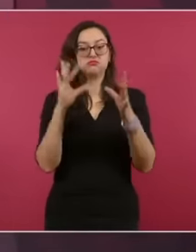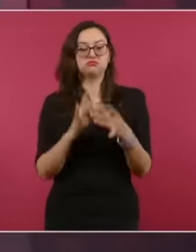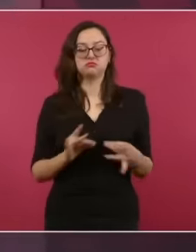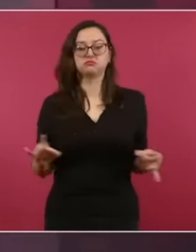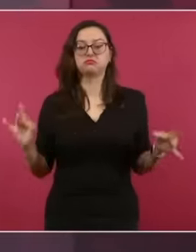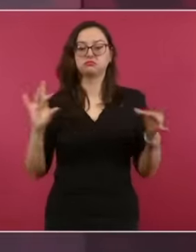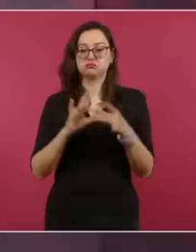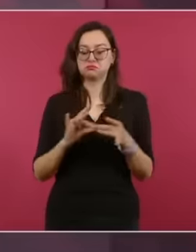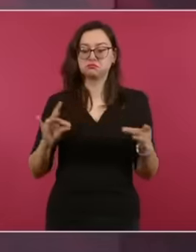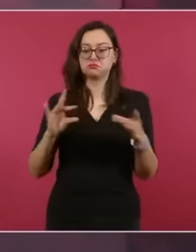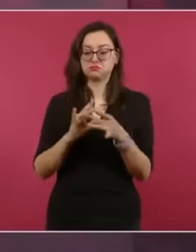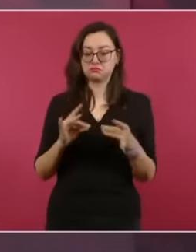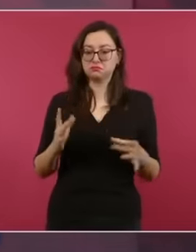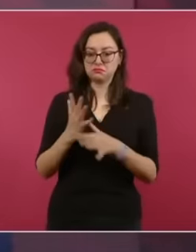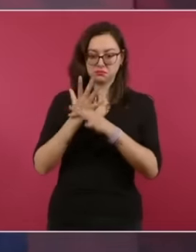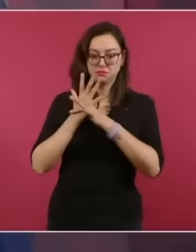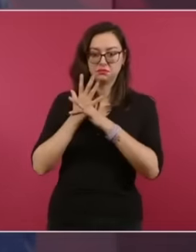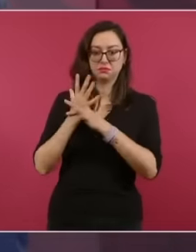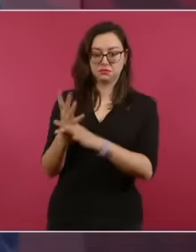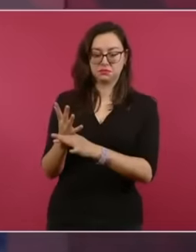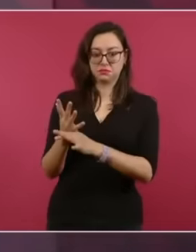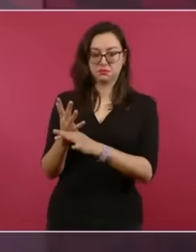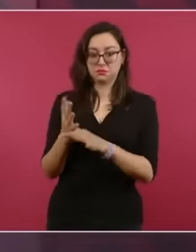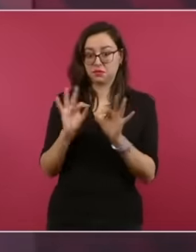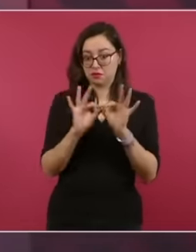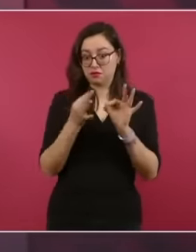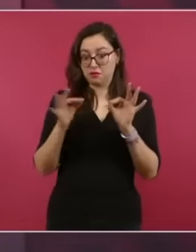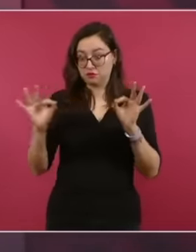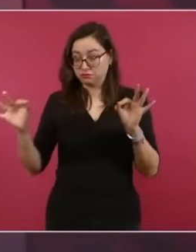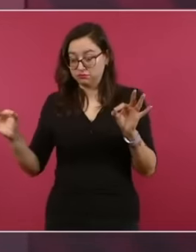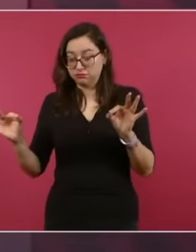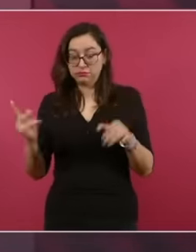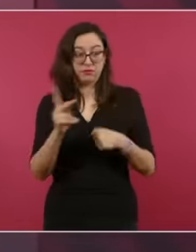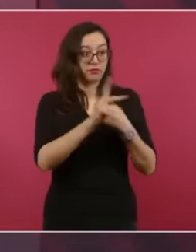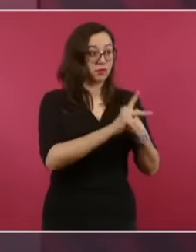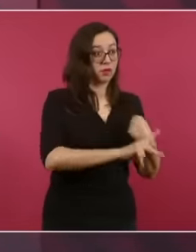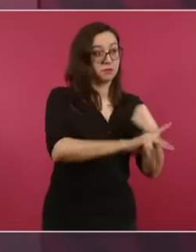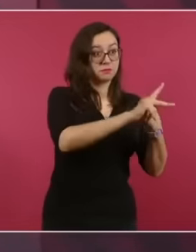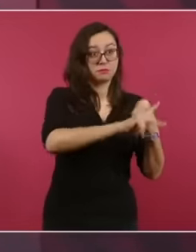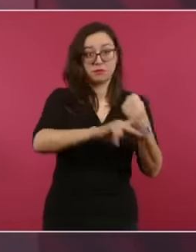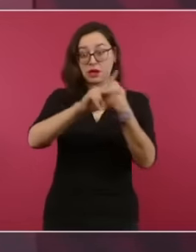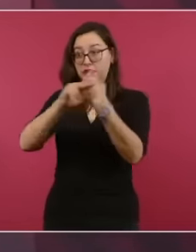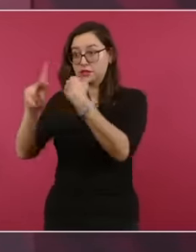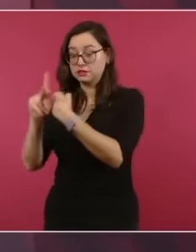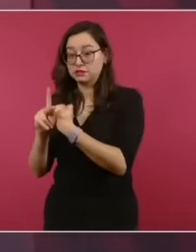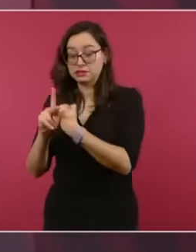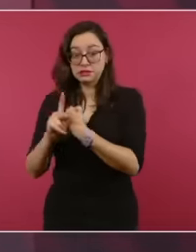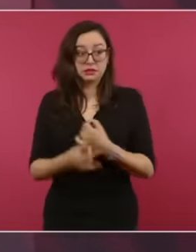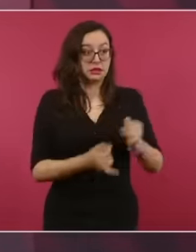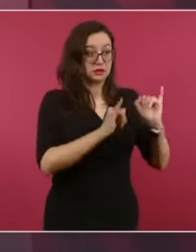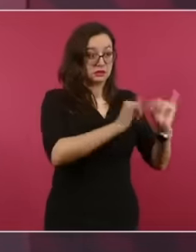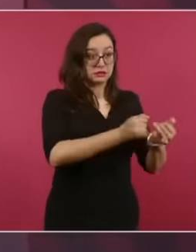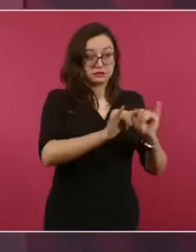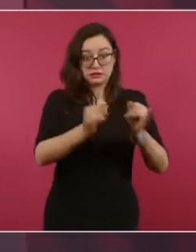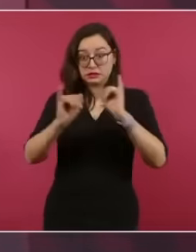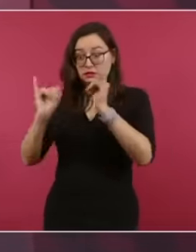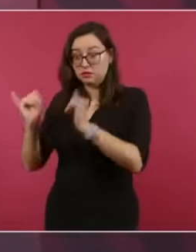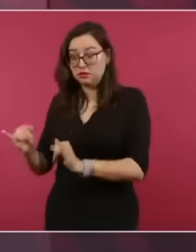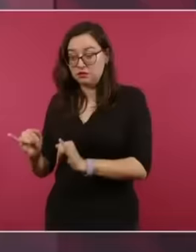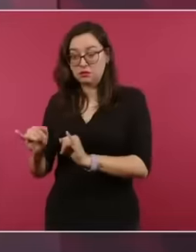phrase is this memorable of the people like the nations respect for the rights of others is